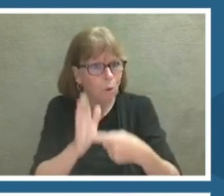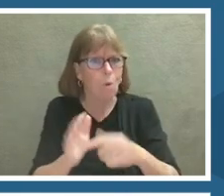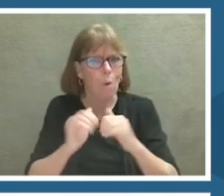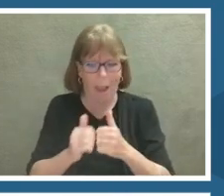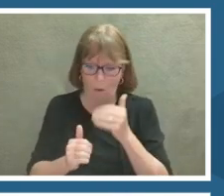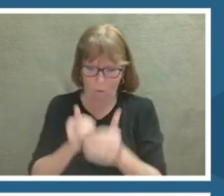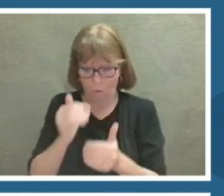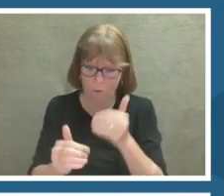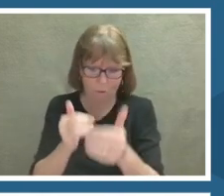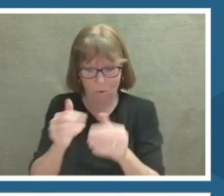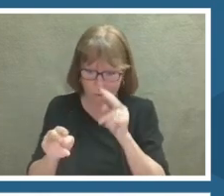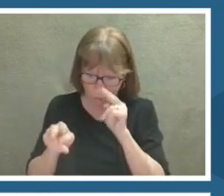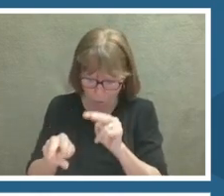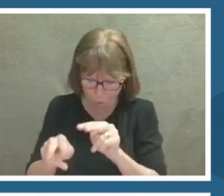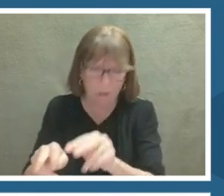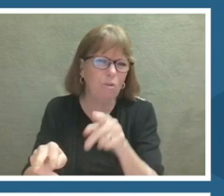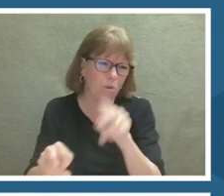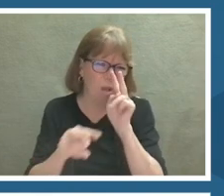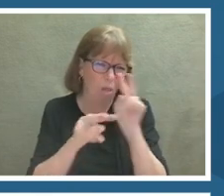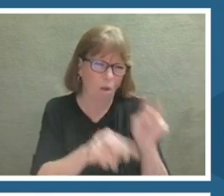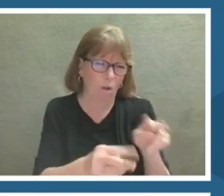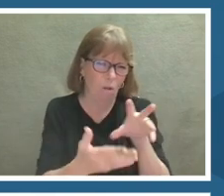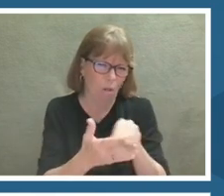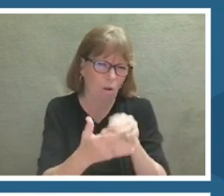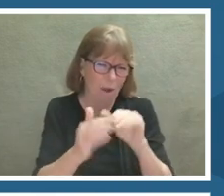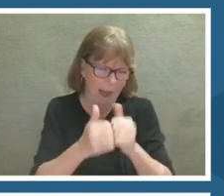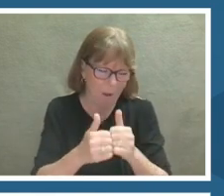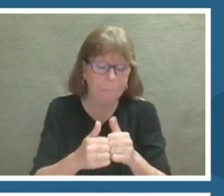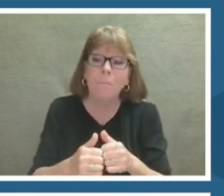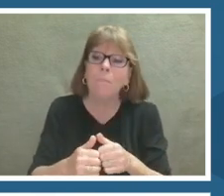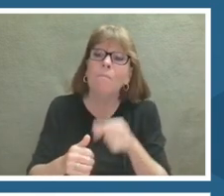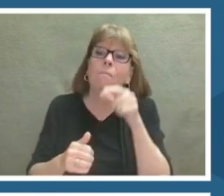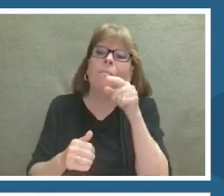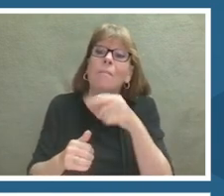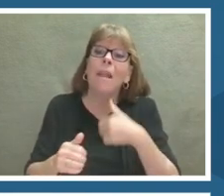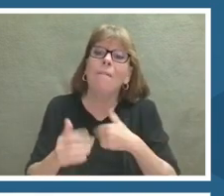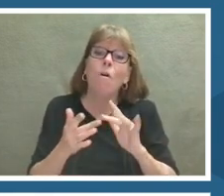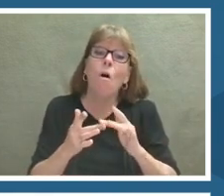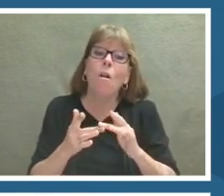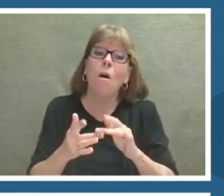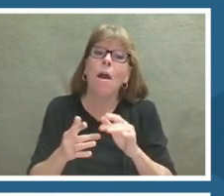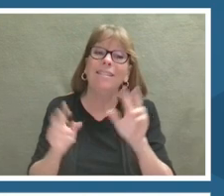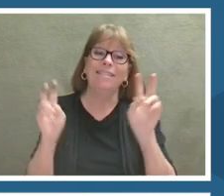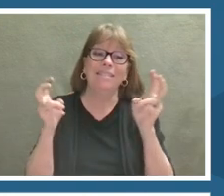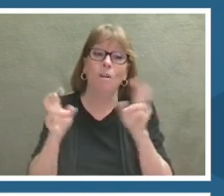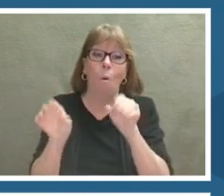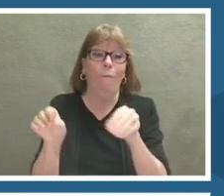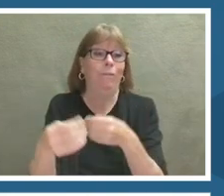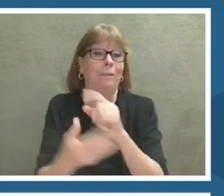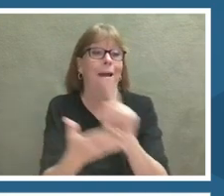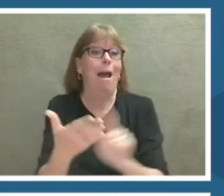to the website, they also have online office hours were you can check in with the team that is life.